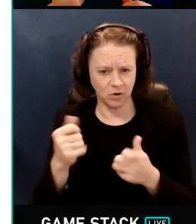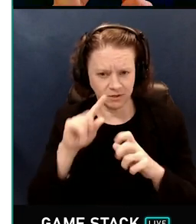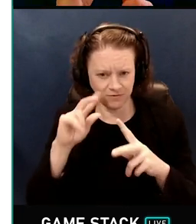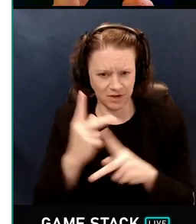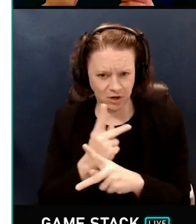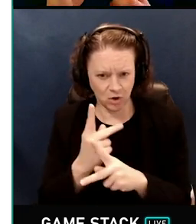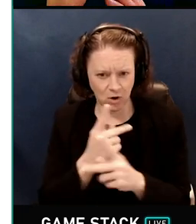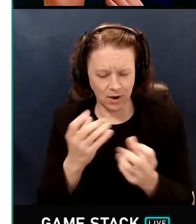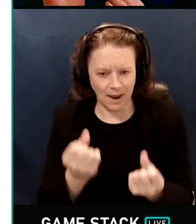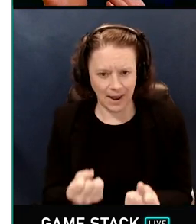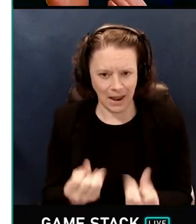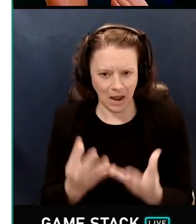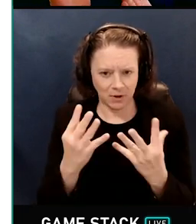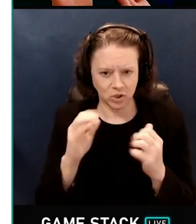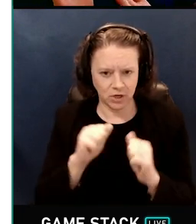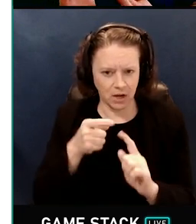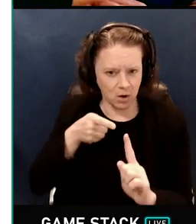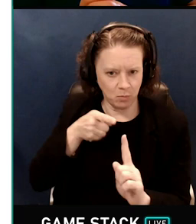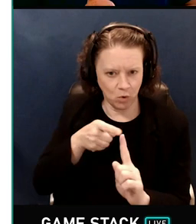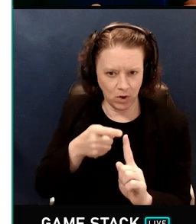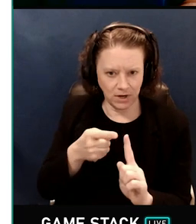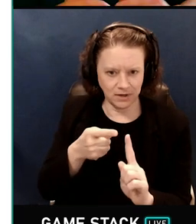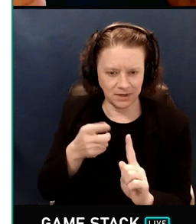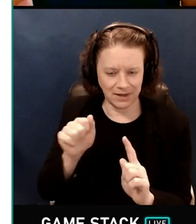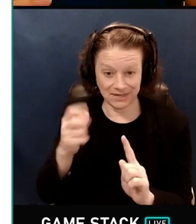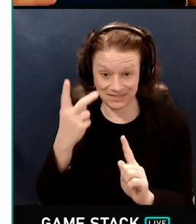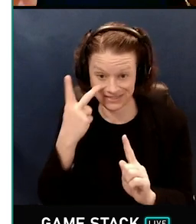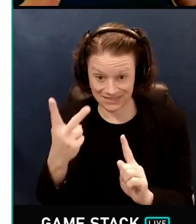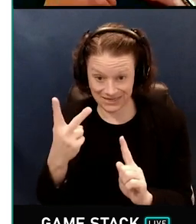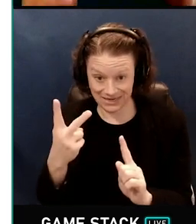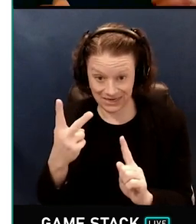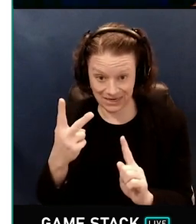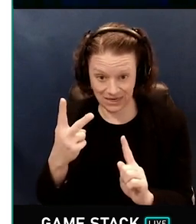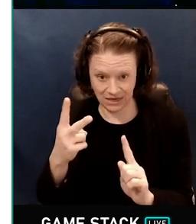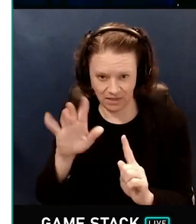the ambient light? Or how much ambient light can get to a point?